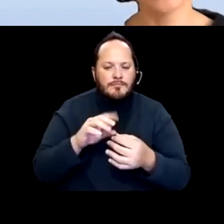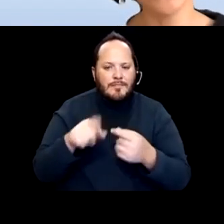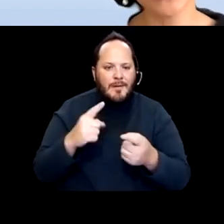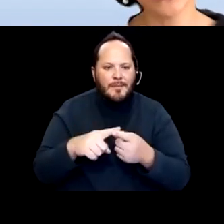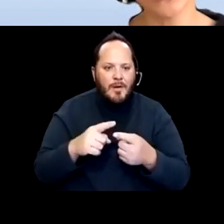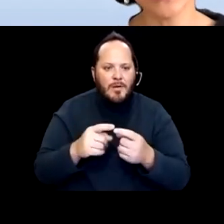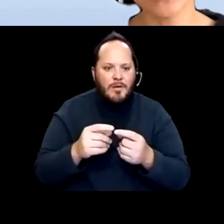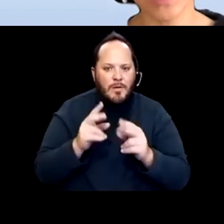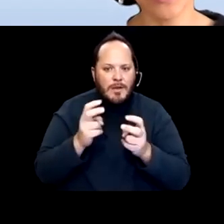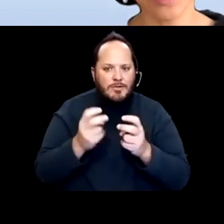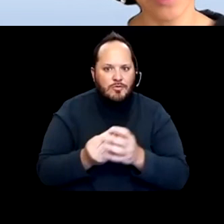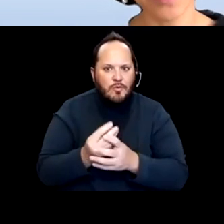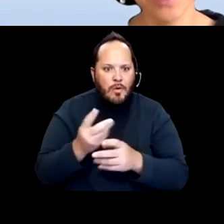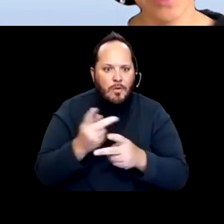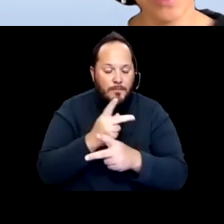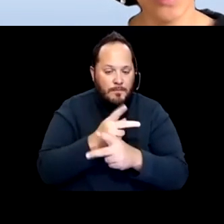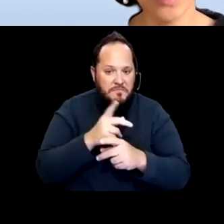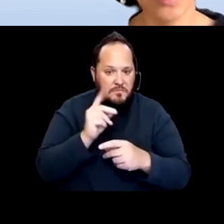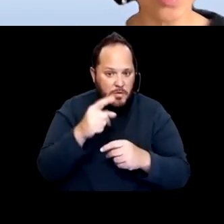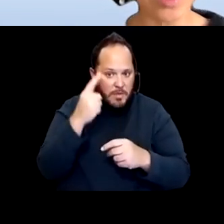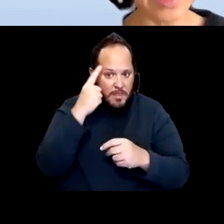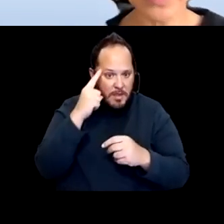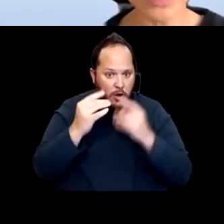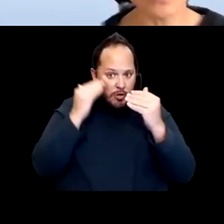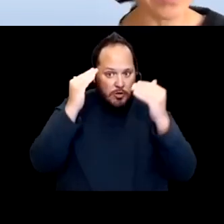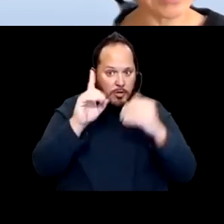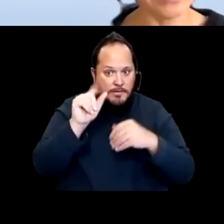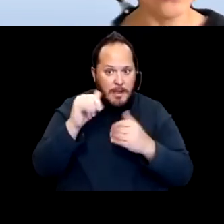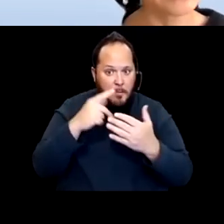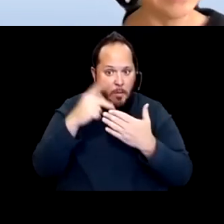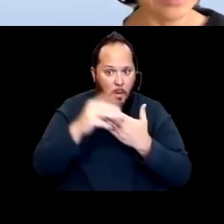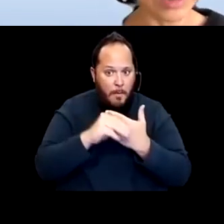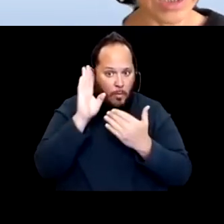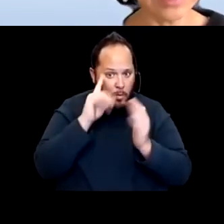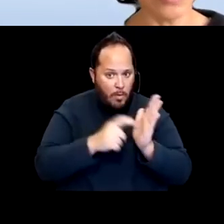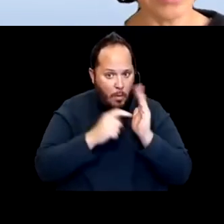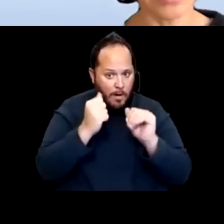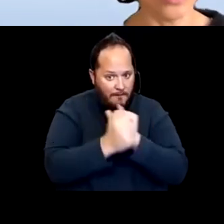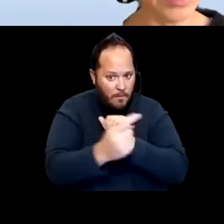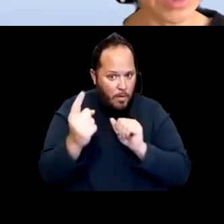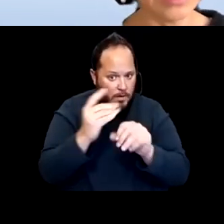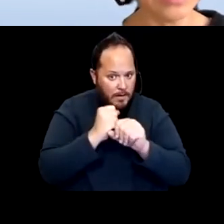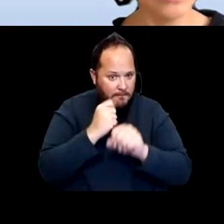"Do you think adult day programs will require everyone vaccinated to attend once they are open again?